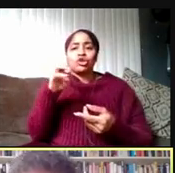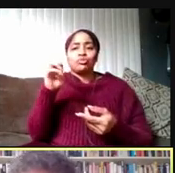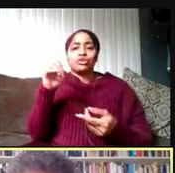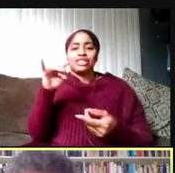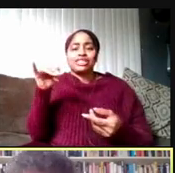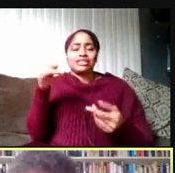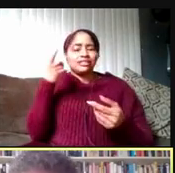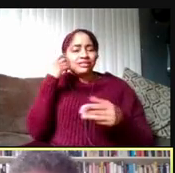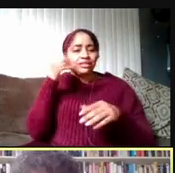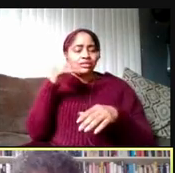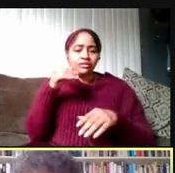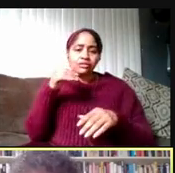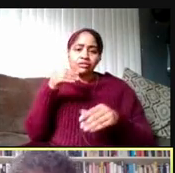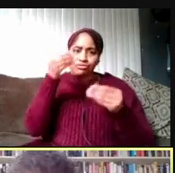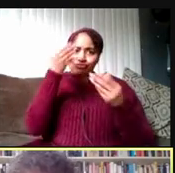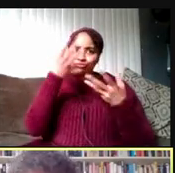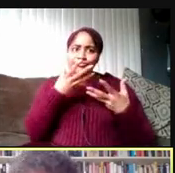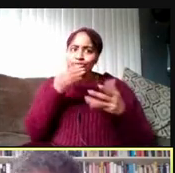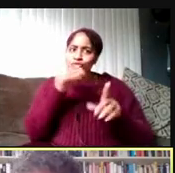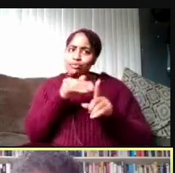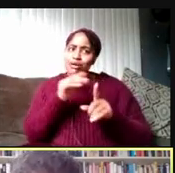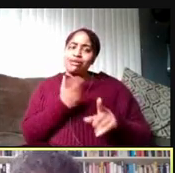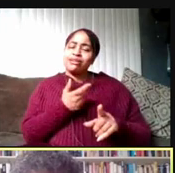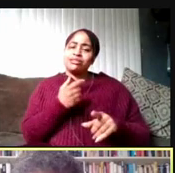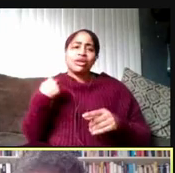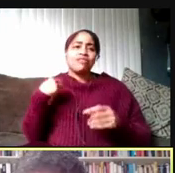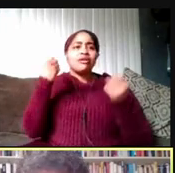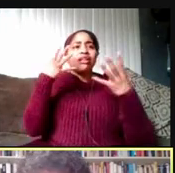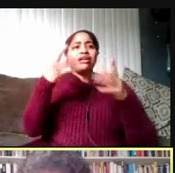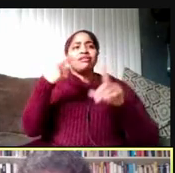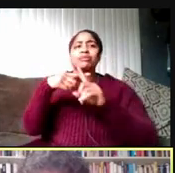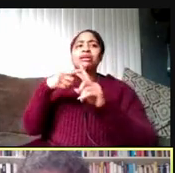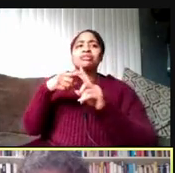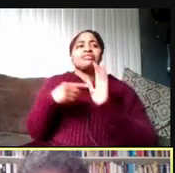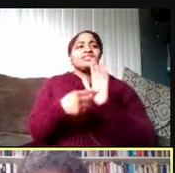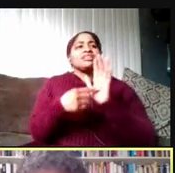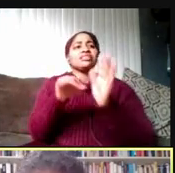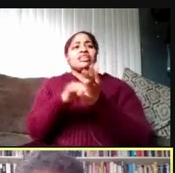there are many very positive signs which are great to see.